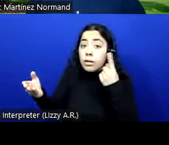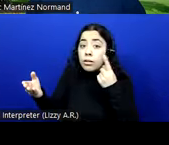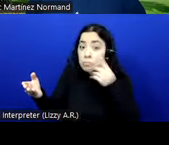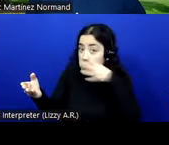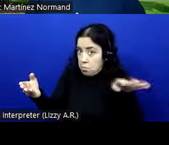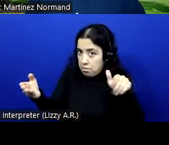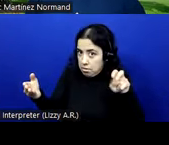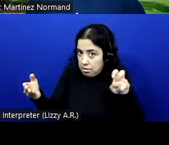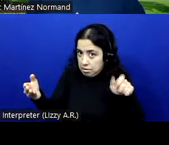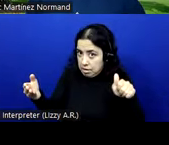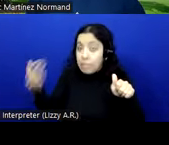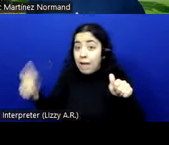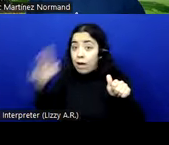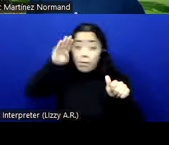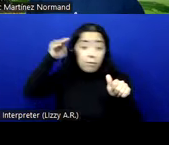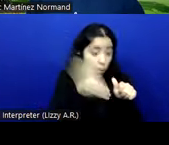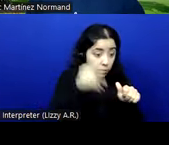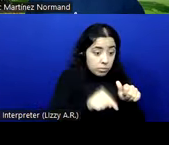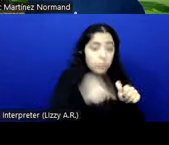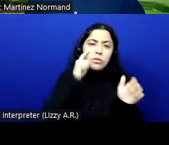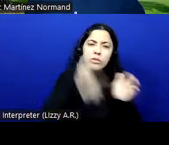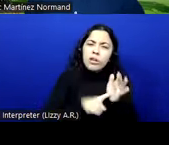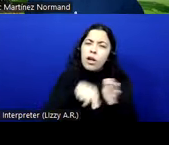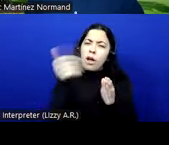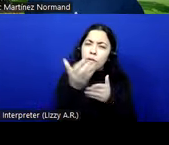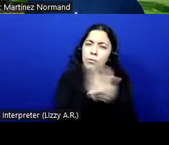there are other sections of the EN that also apply to web.